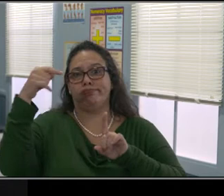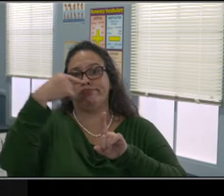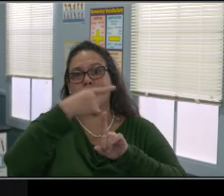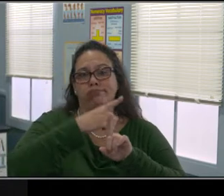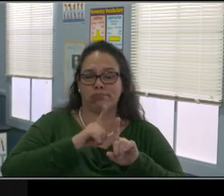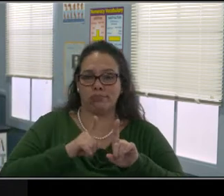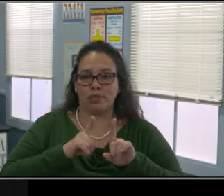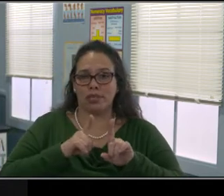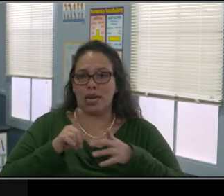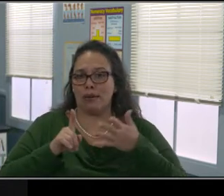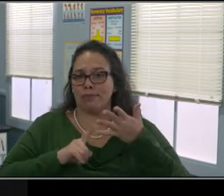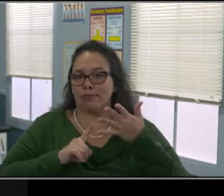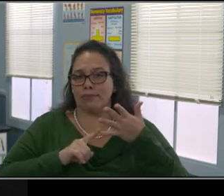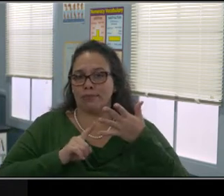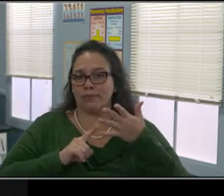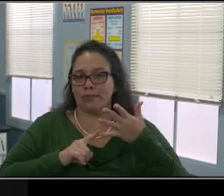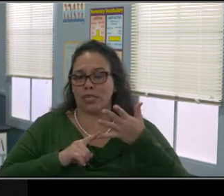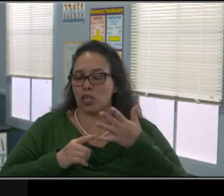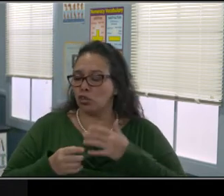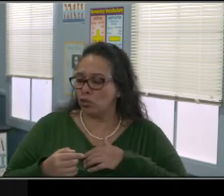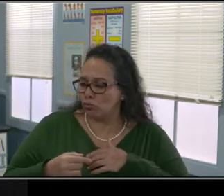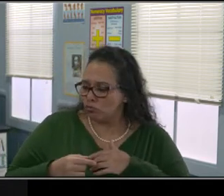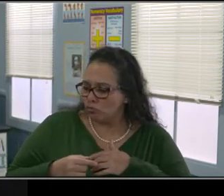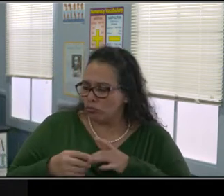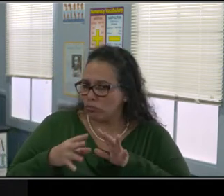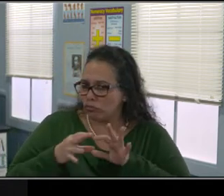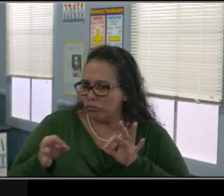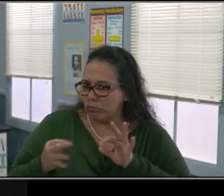We know we've done something wrong. We may have said something wrong,